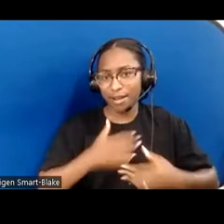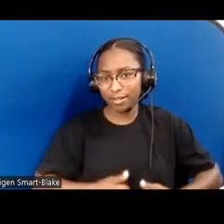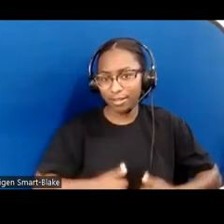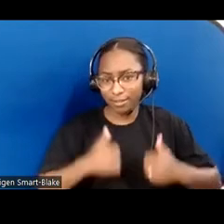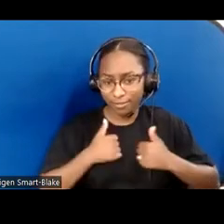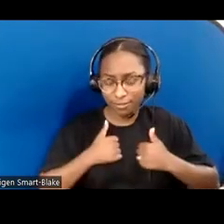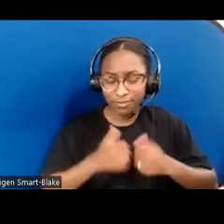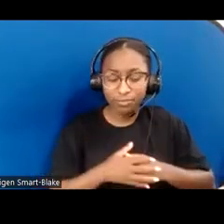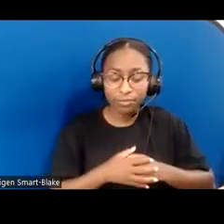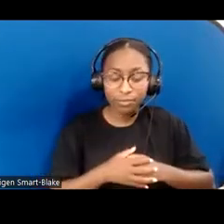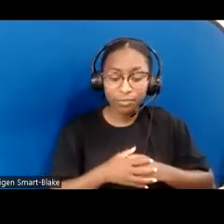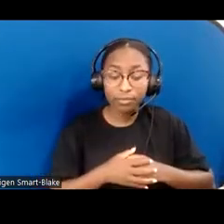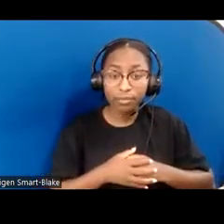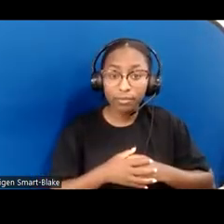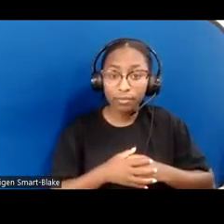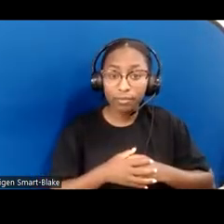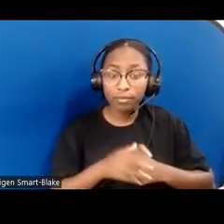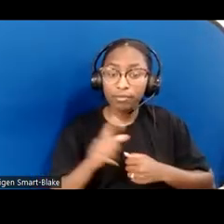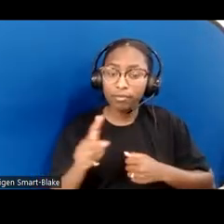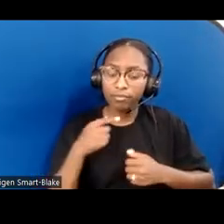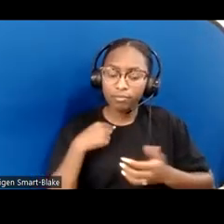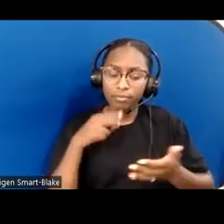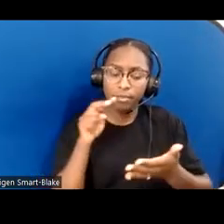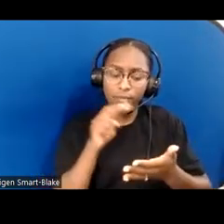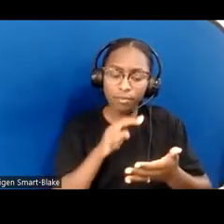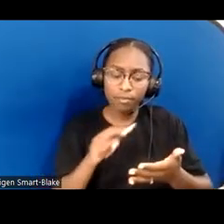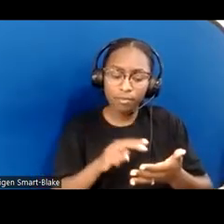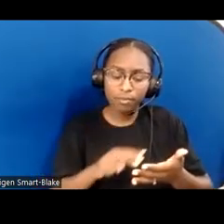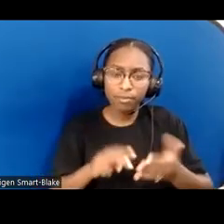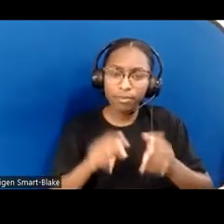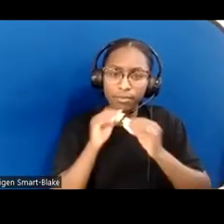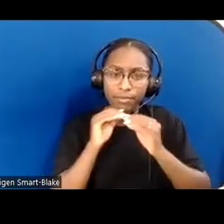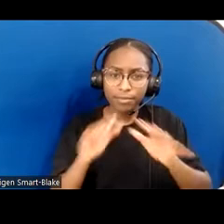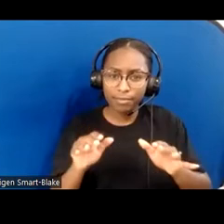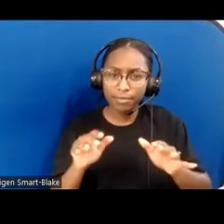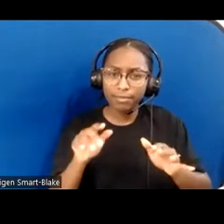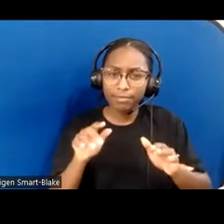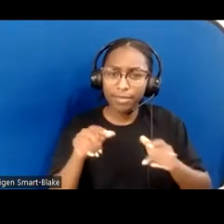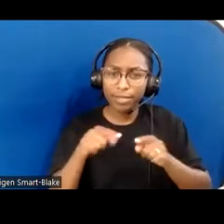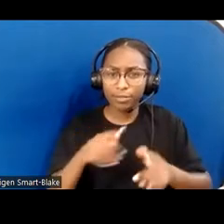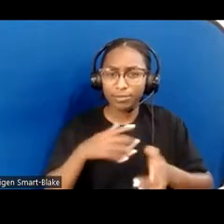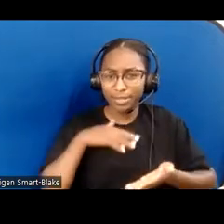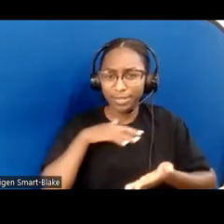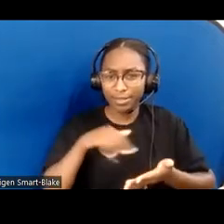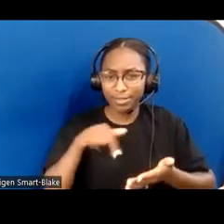However, as I looked at the Beatitudes in a new light this week, I was struck both by their beauty